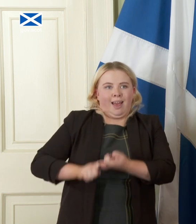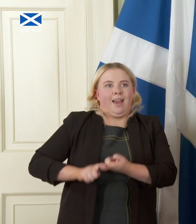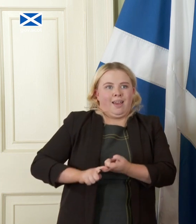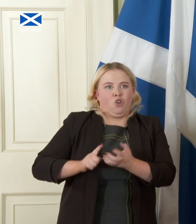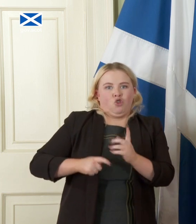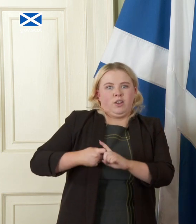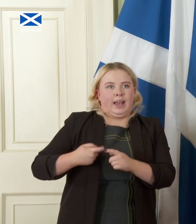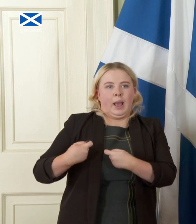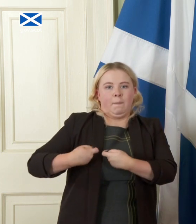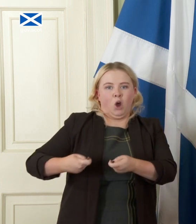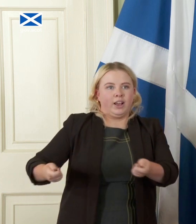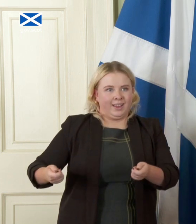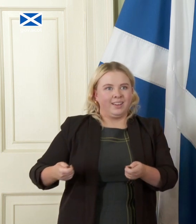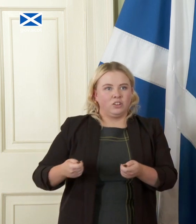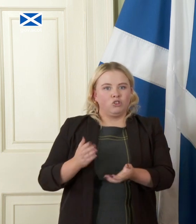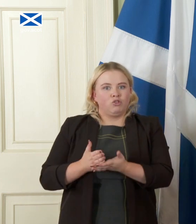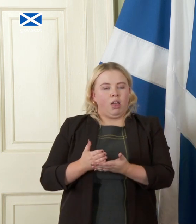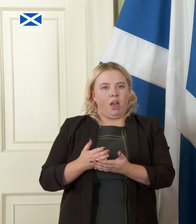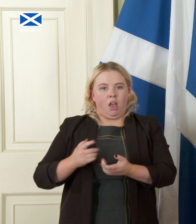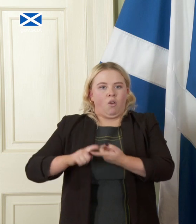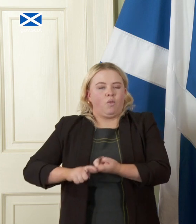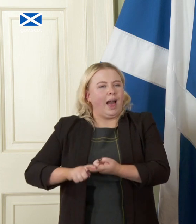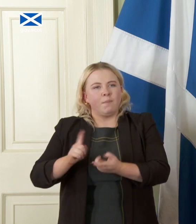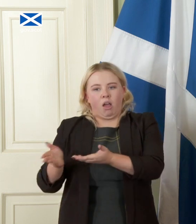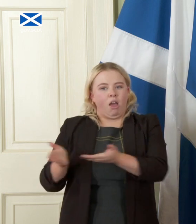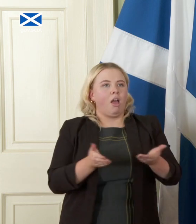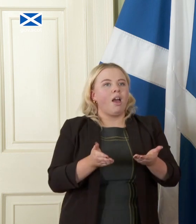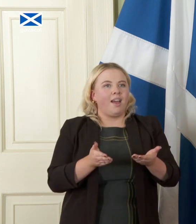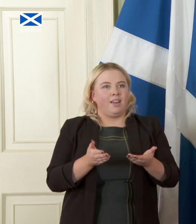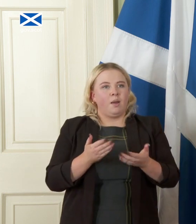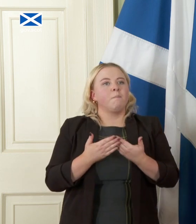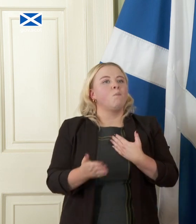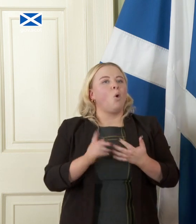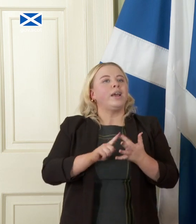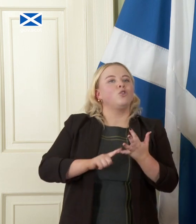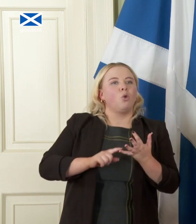market towards the European Union so there's an opportunity for us to diversify trade. What I set